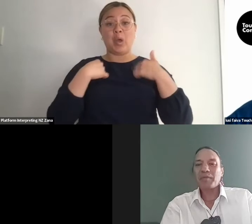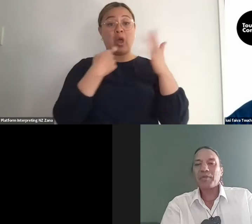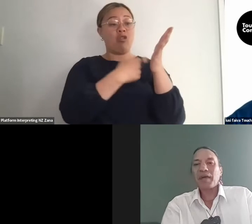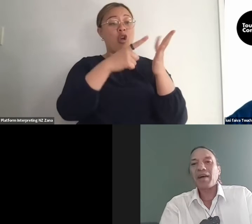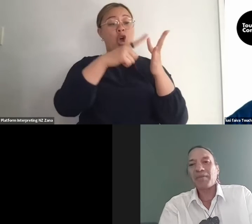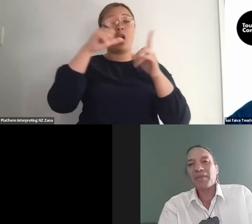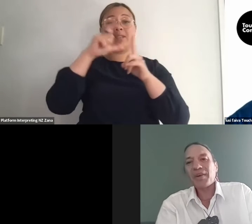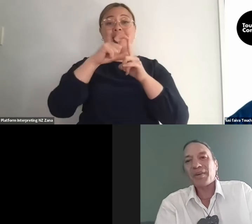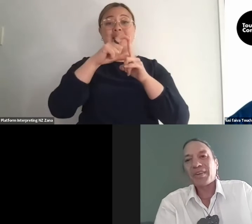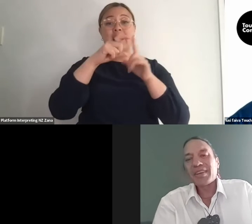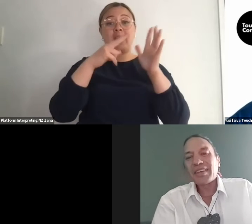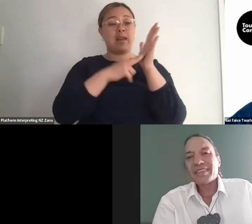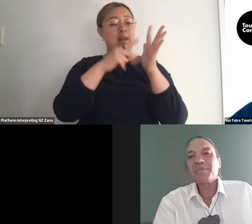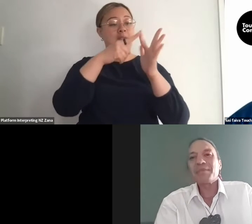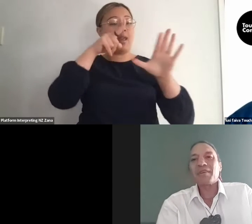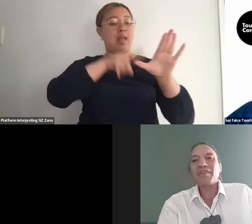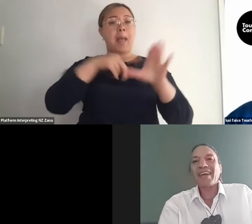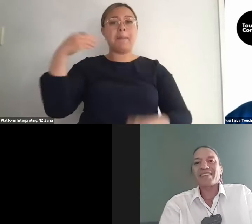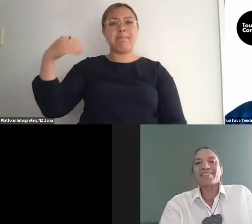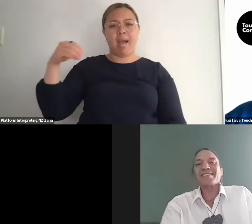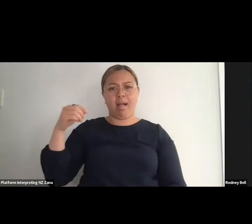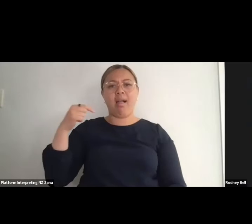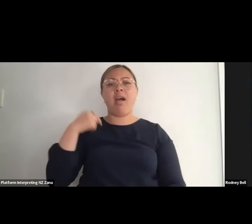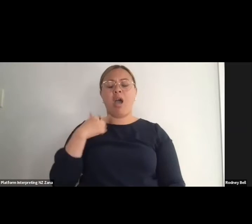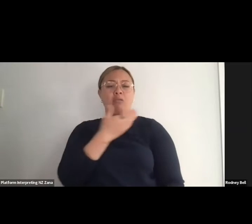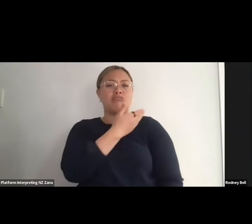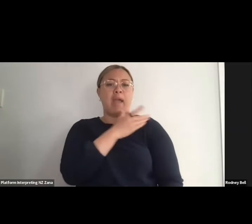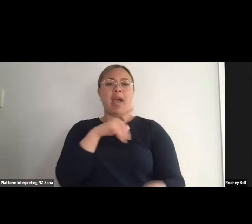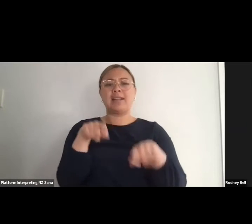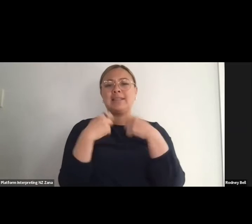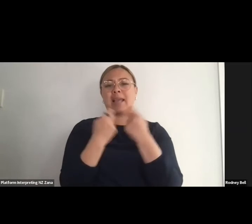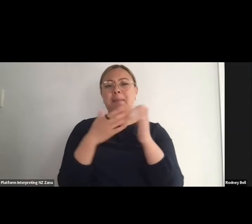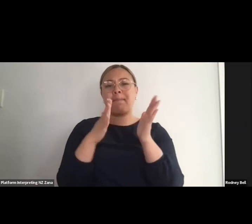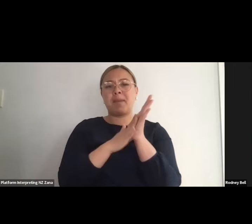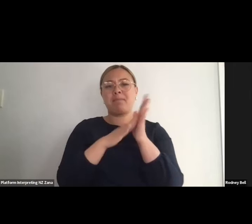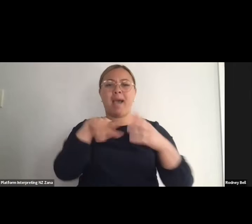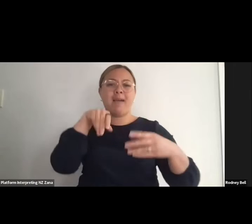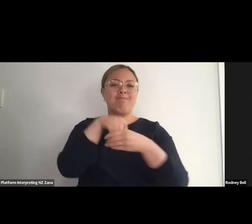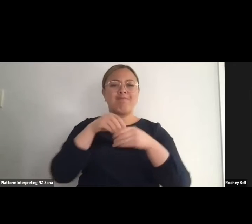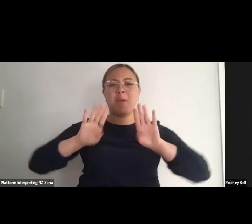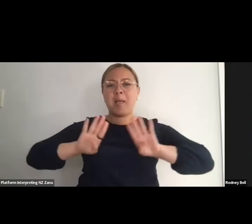I’m a proud team member of the Artistic Direction Panel alongside Lusi and Suzanne.